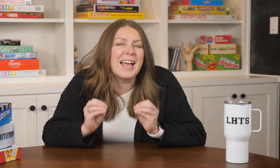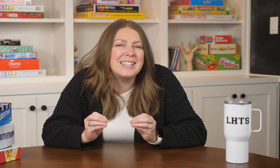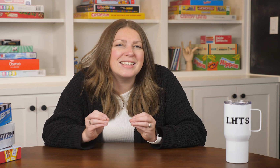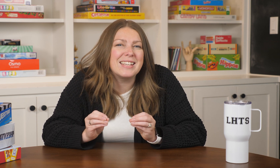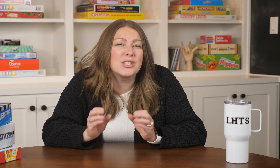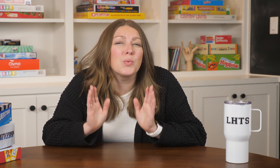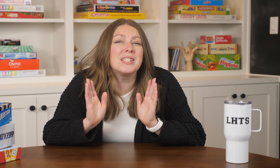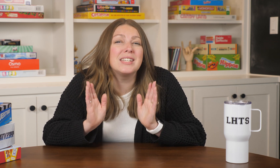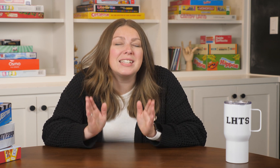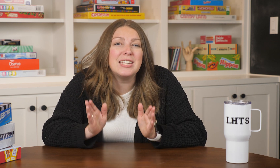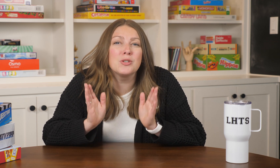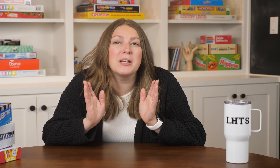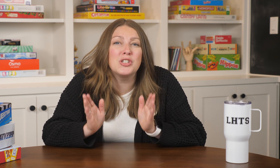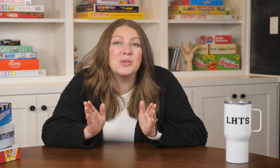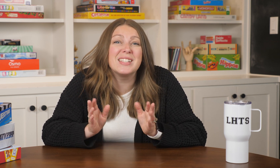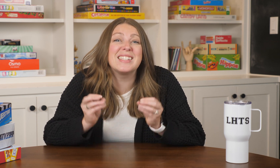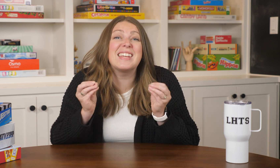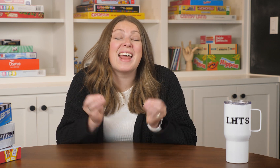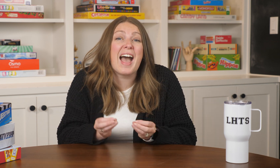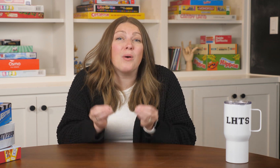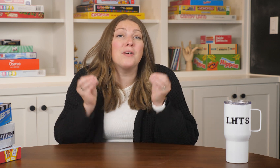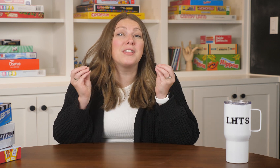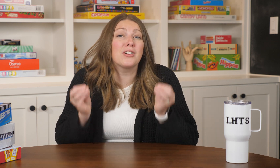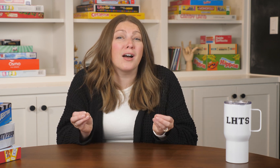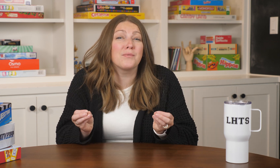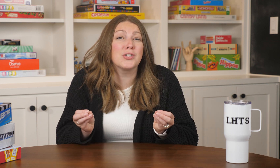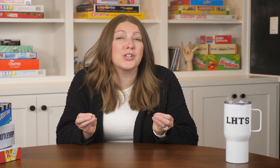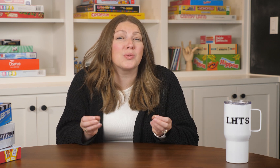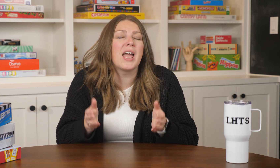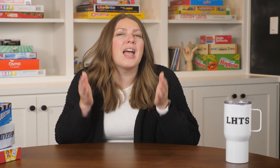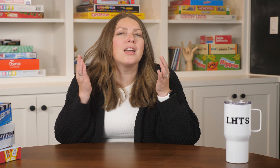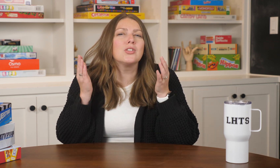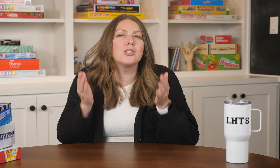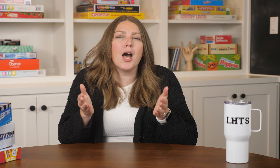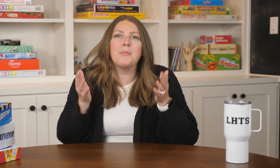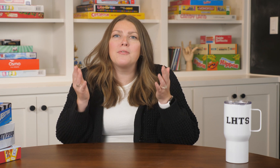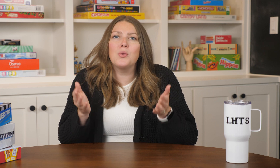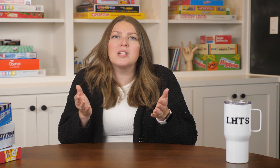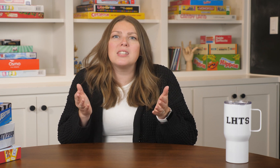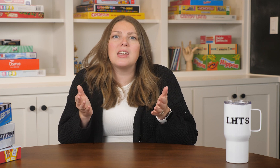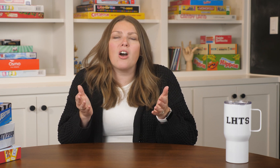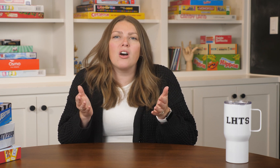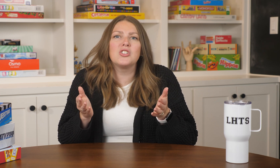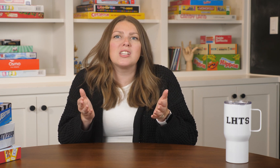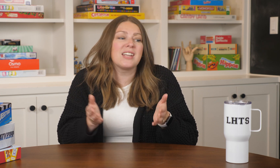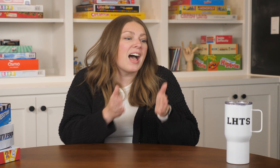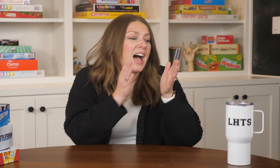I did this was to teach my students to get out of their comfort zone and to stop focusing on just,